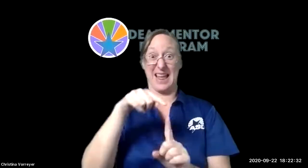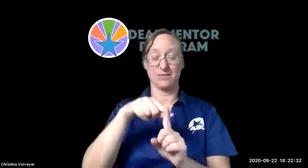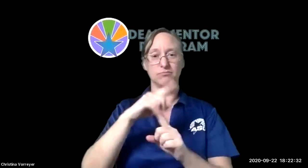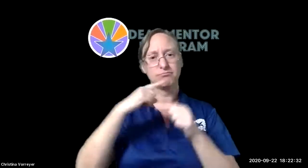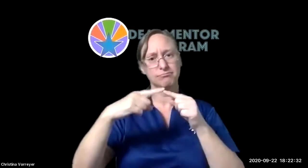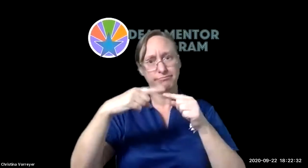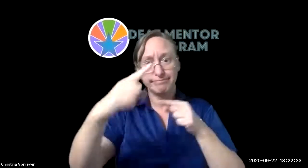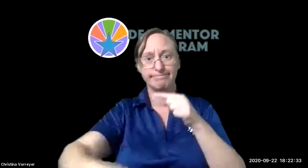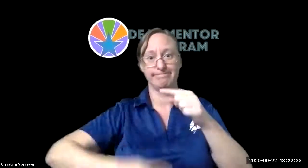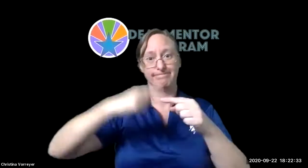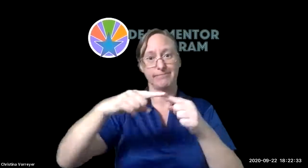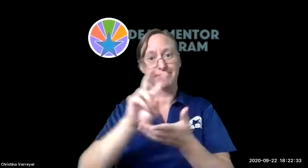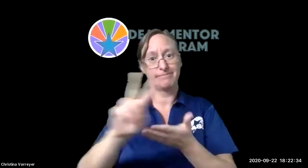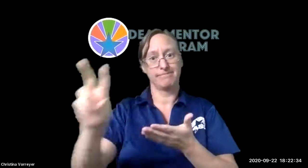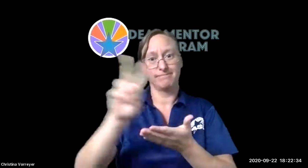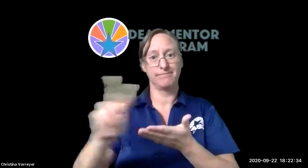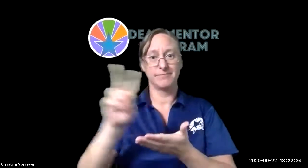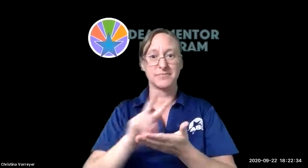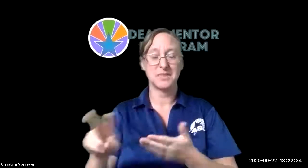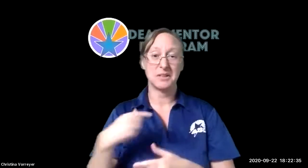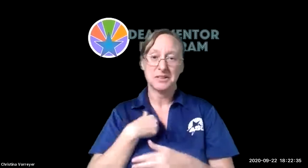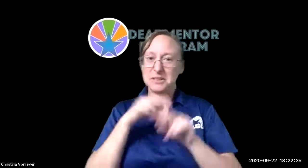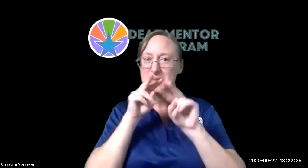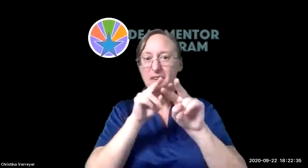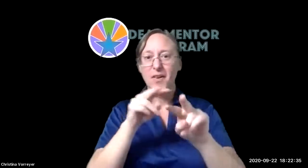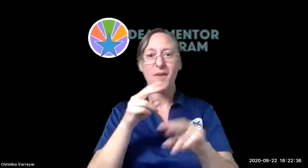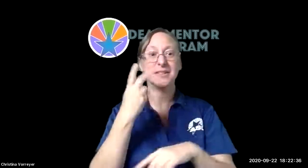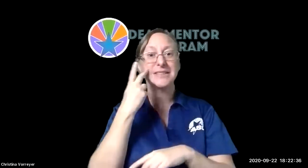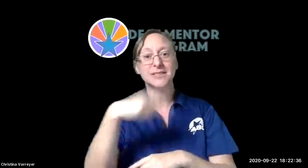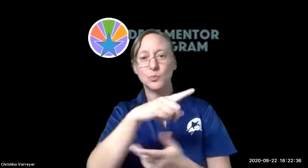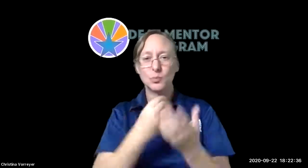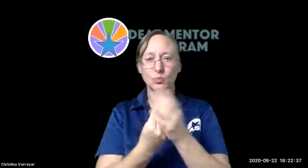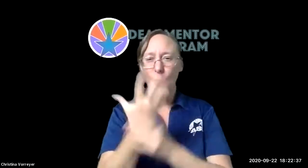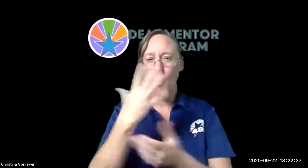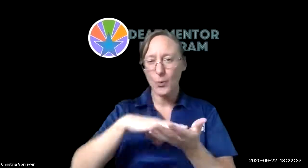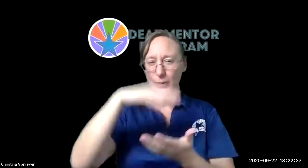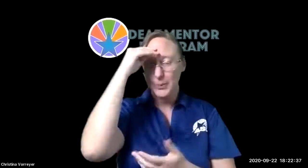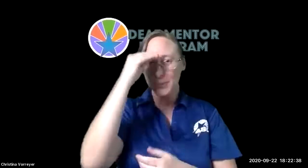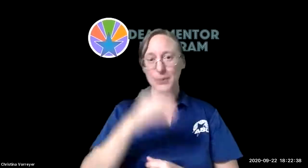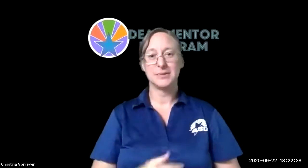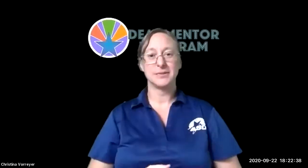asl has has been impacted over the years so that will um